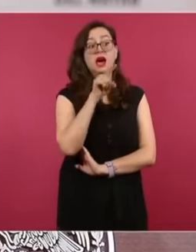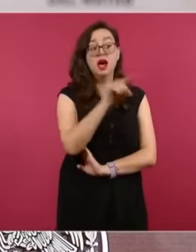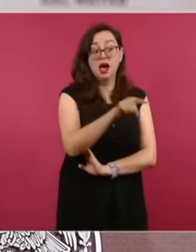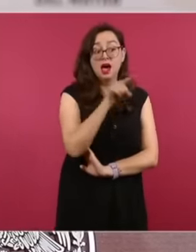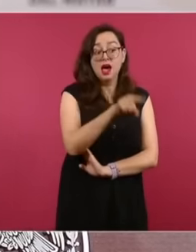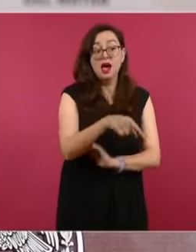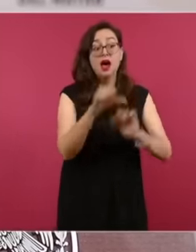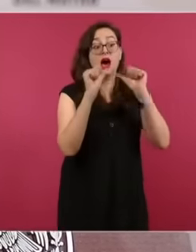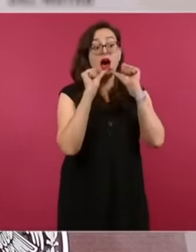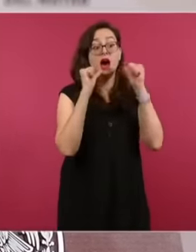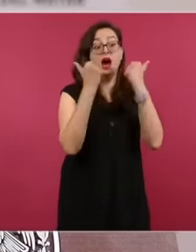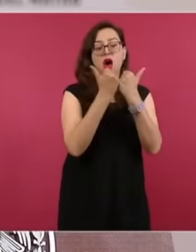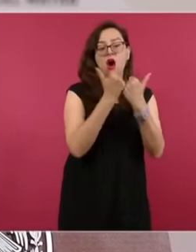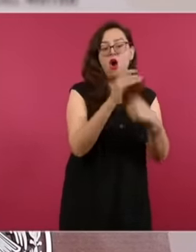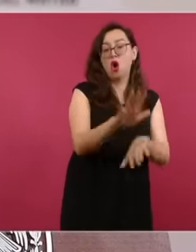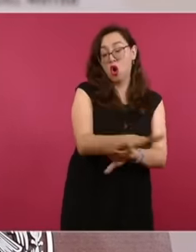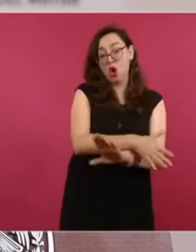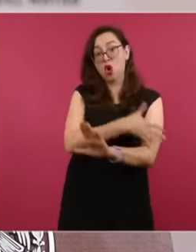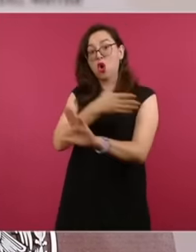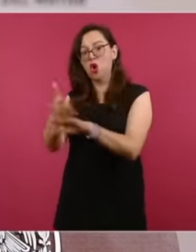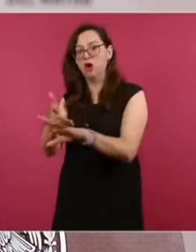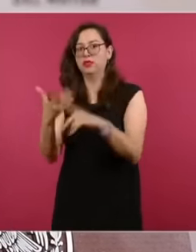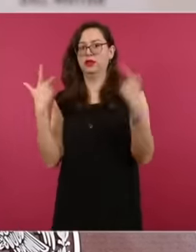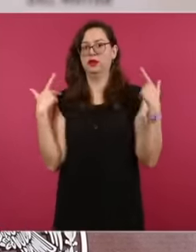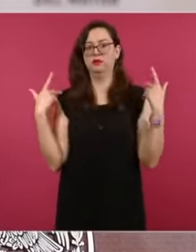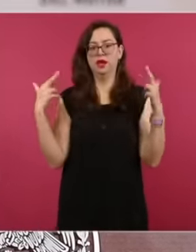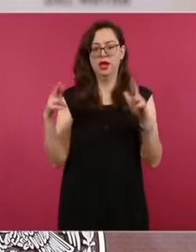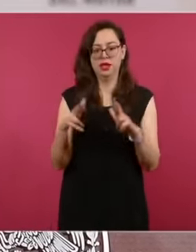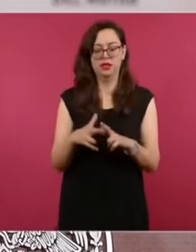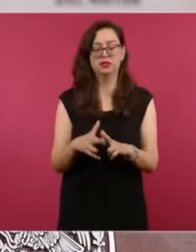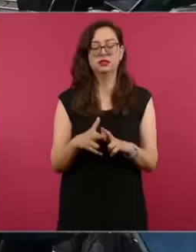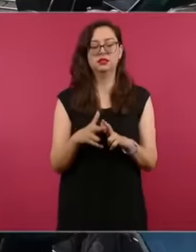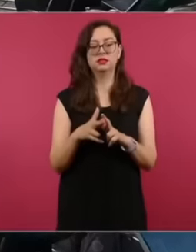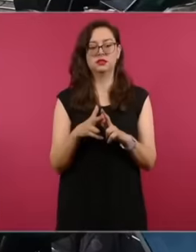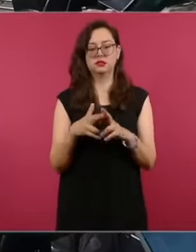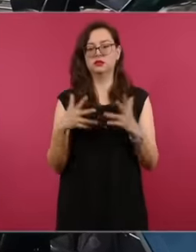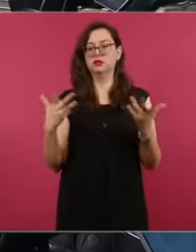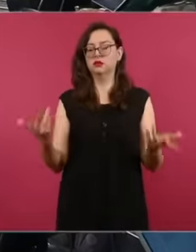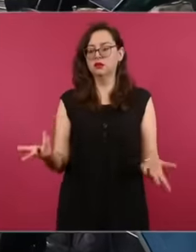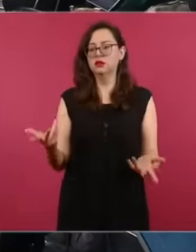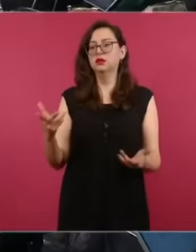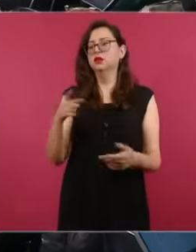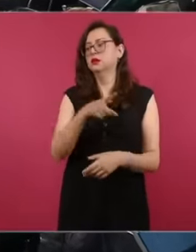called educational reform that there was repression that there were